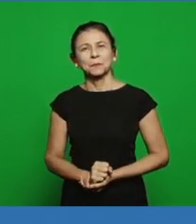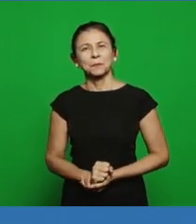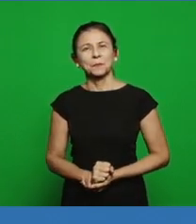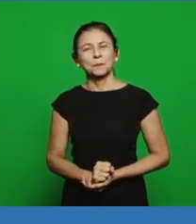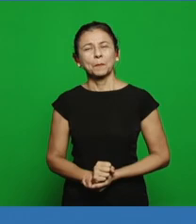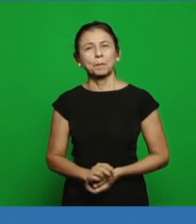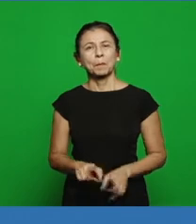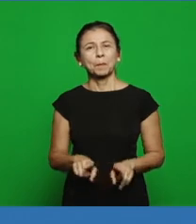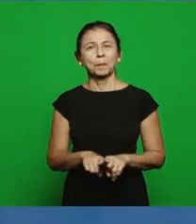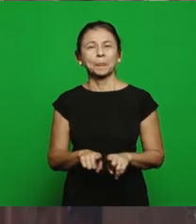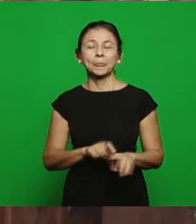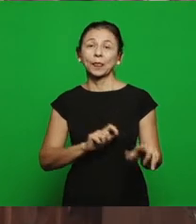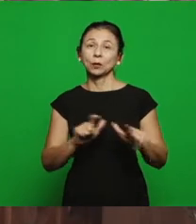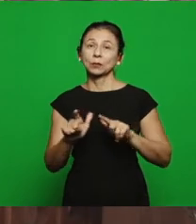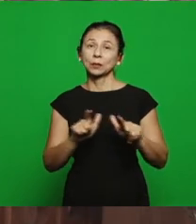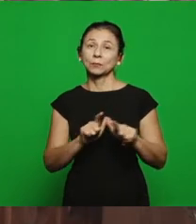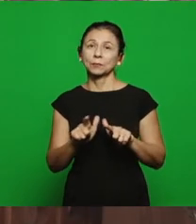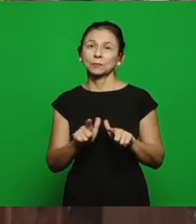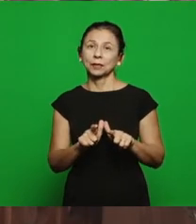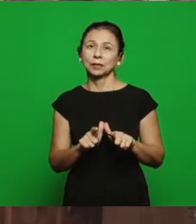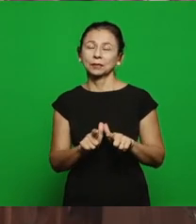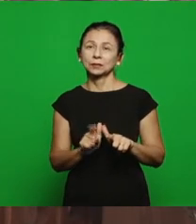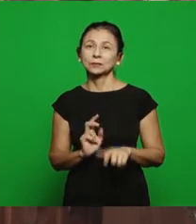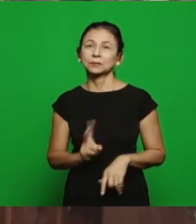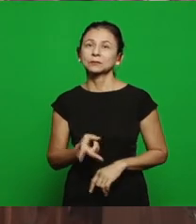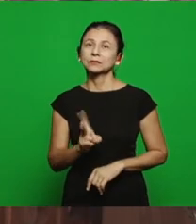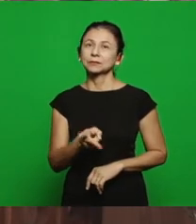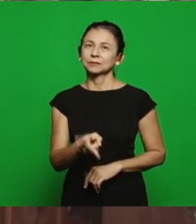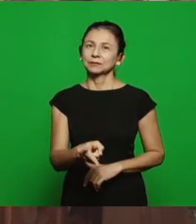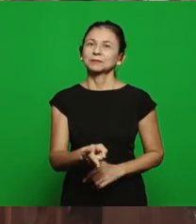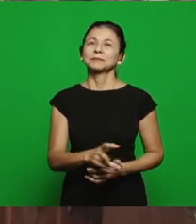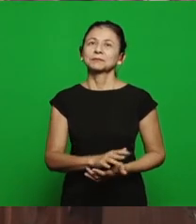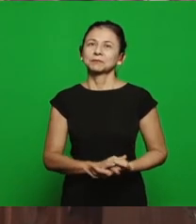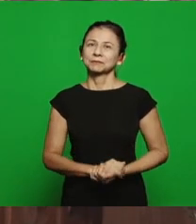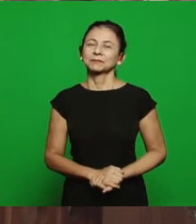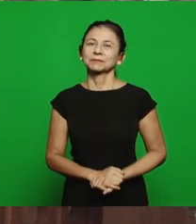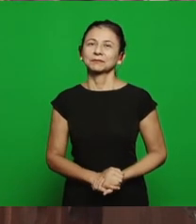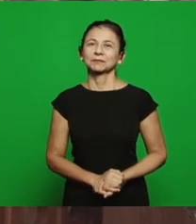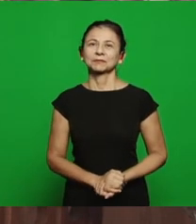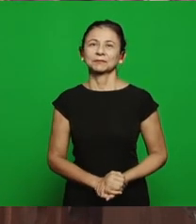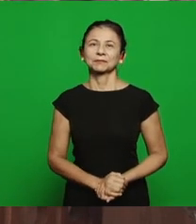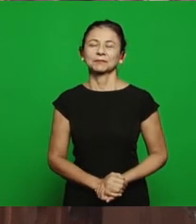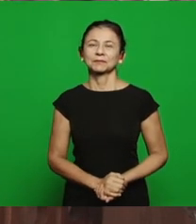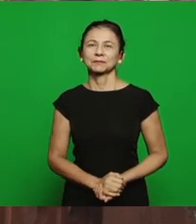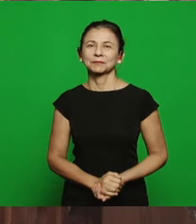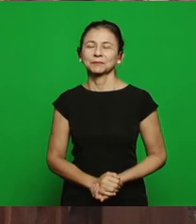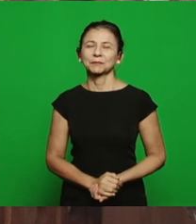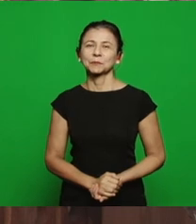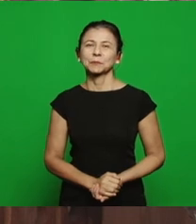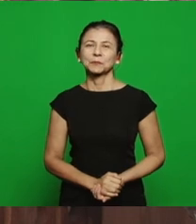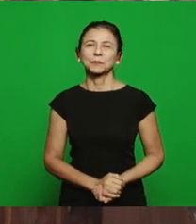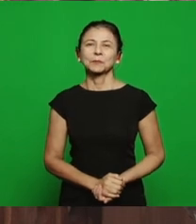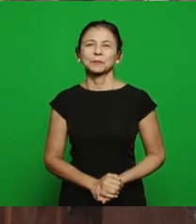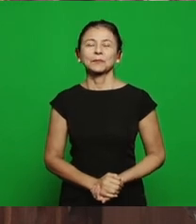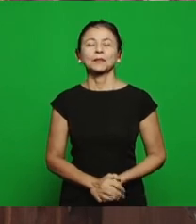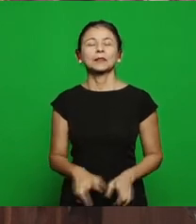work that will be intensified at the end of this time, we also want to inform that